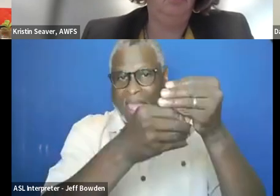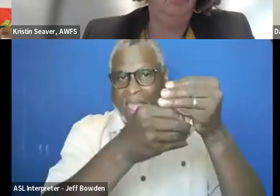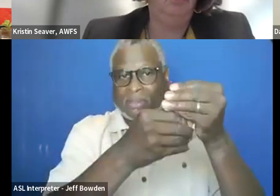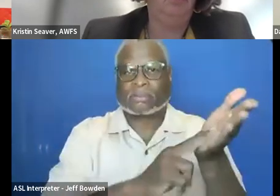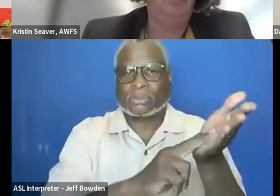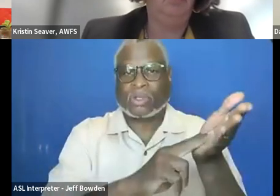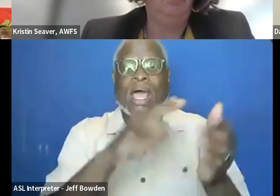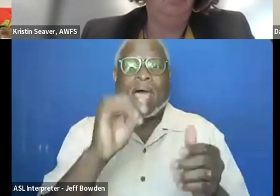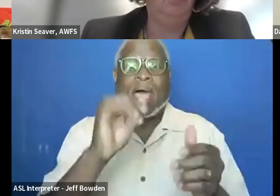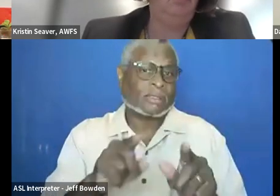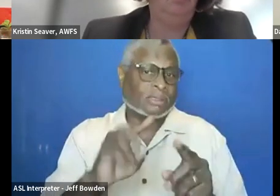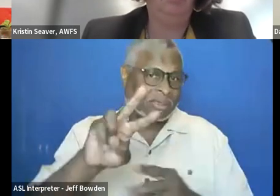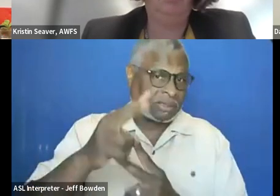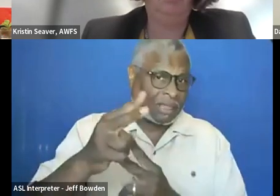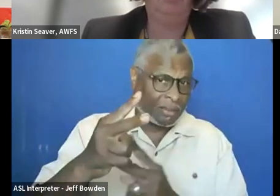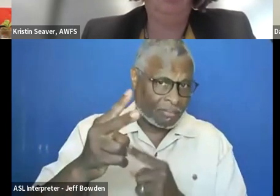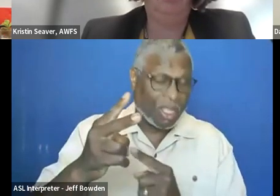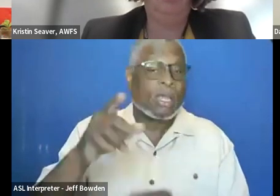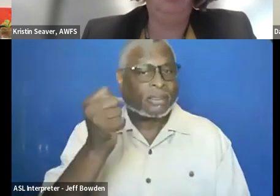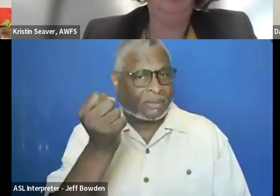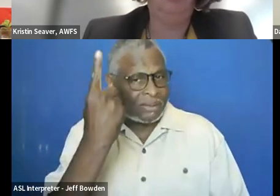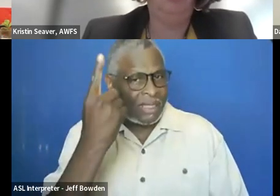And then two, like being able to understand what is in the clause.